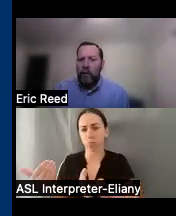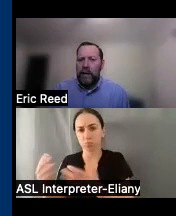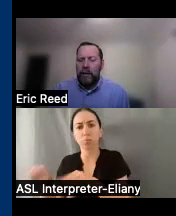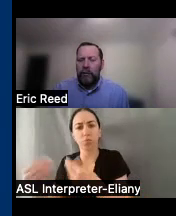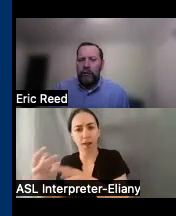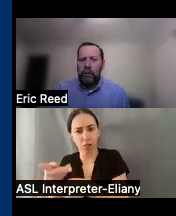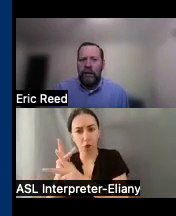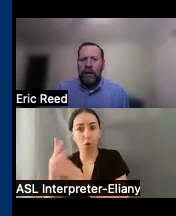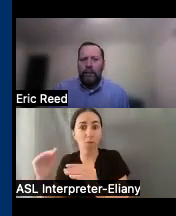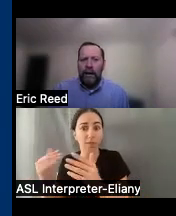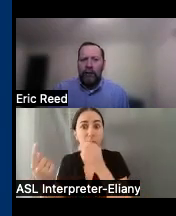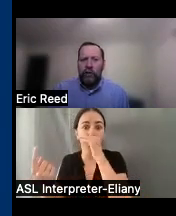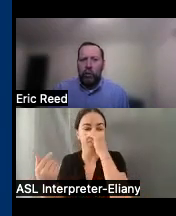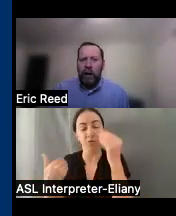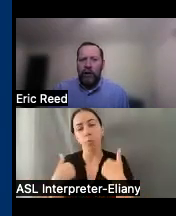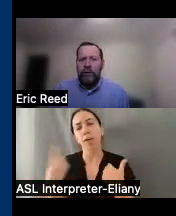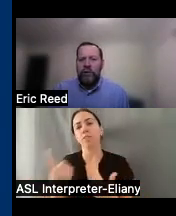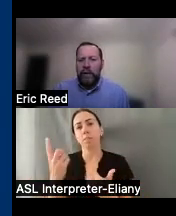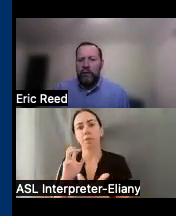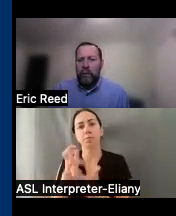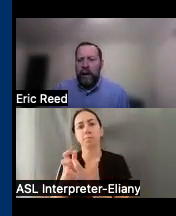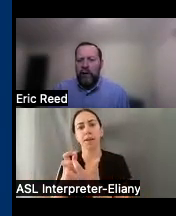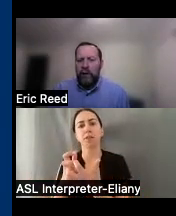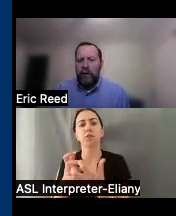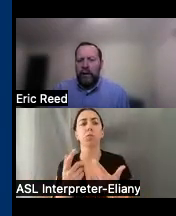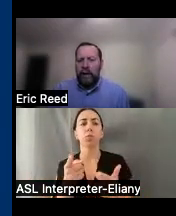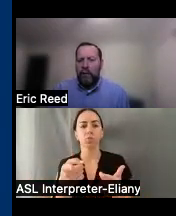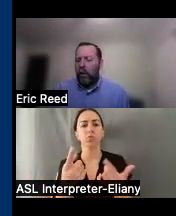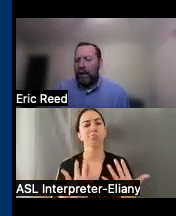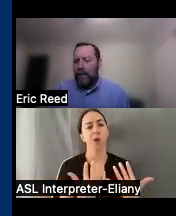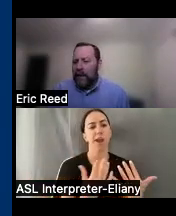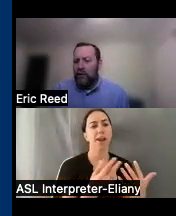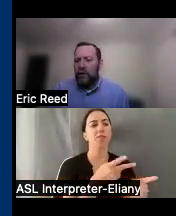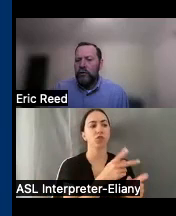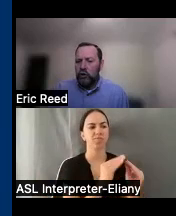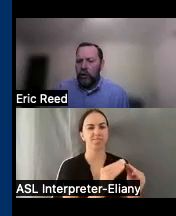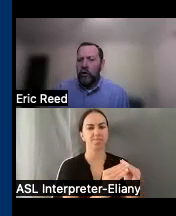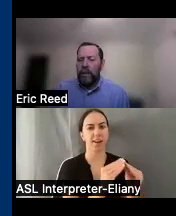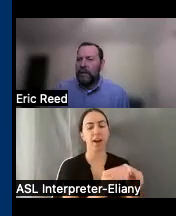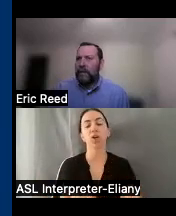will be able to benefit you while yours is being repaired or accommodations a short-term basis